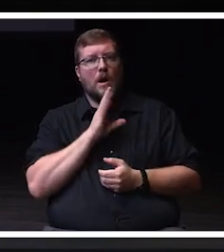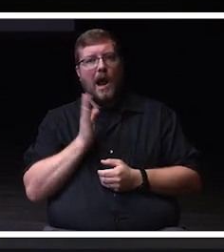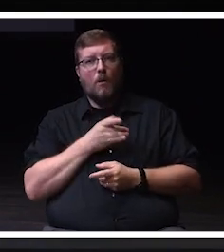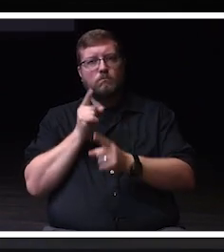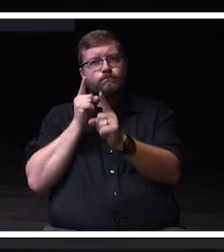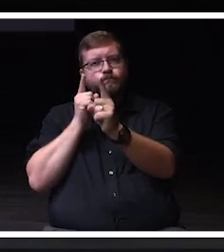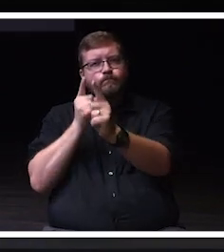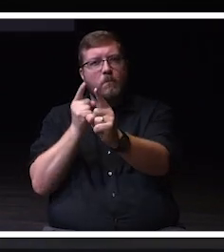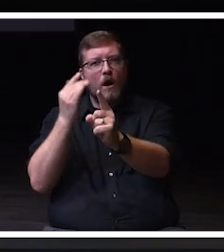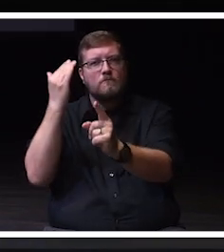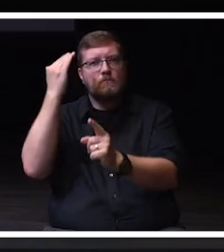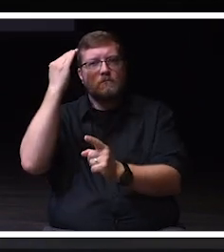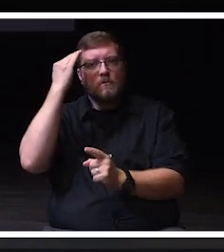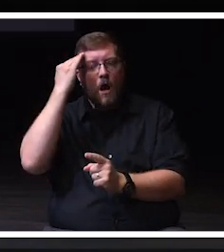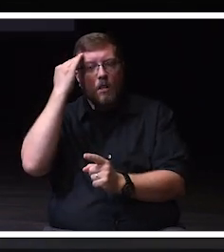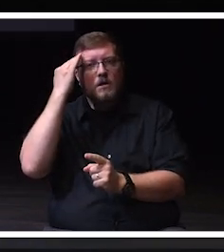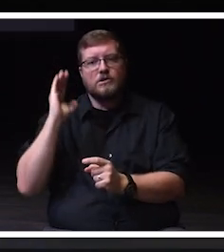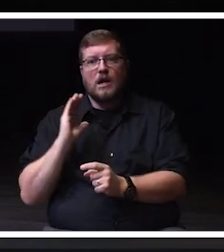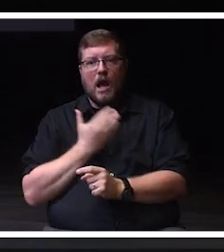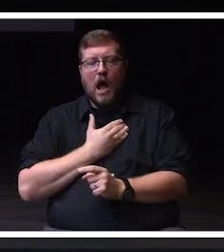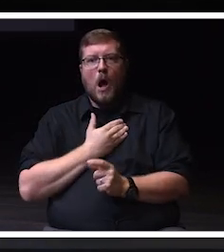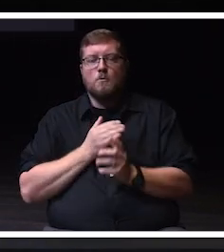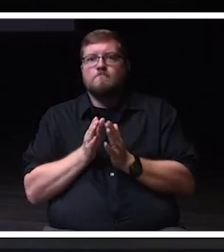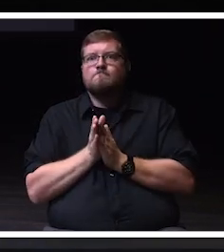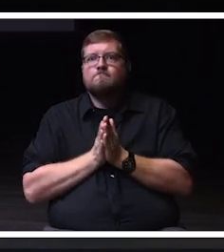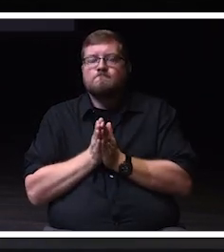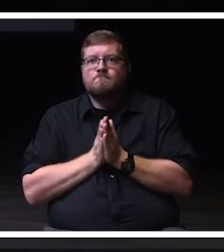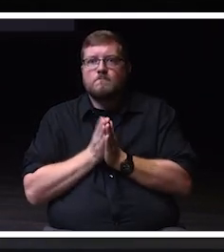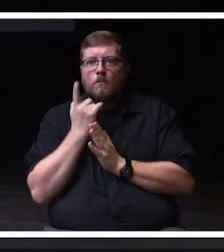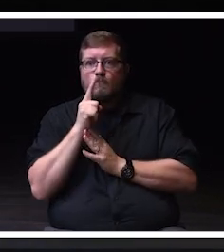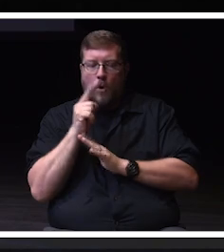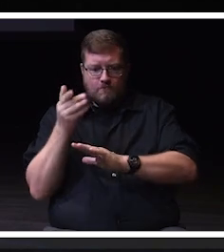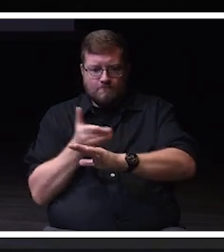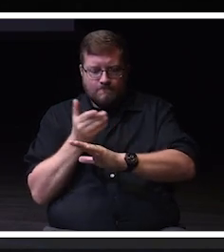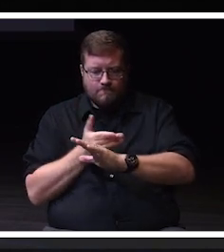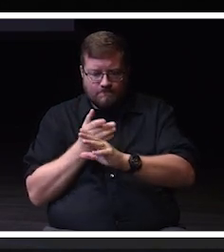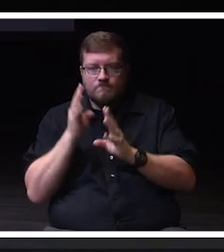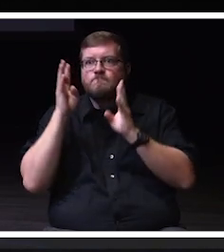spirit of innovation and commitment to transforming